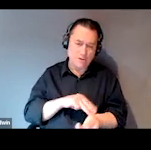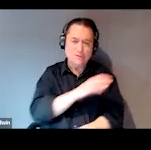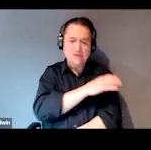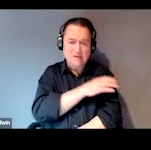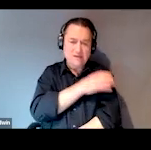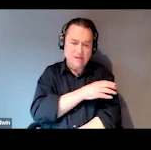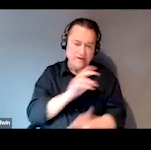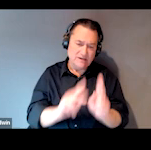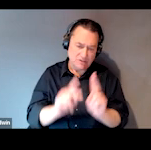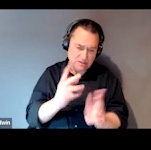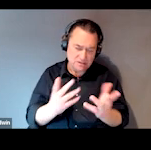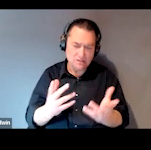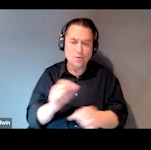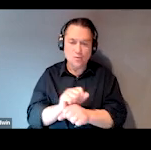that work at the agency here with us.